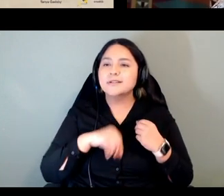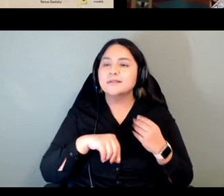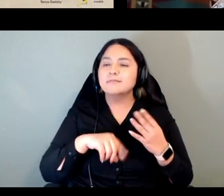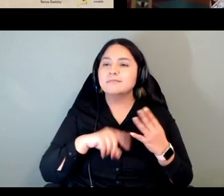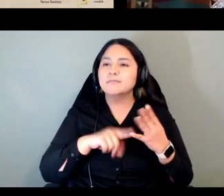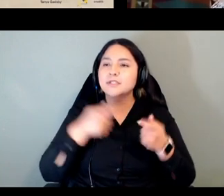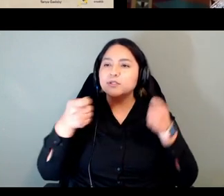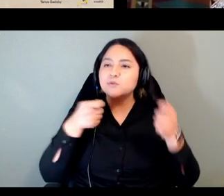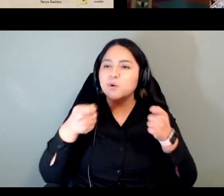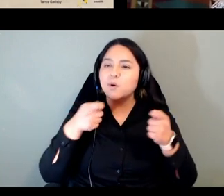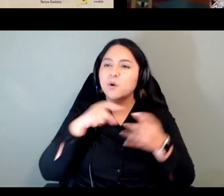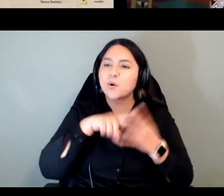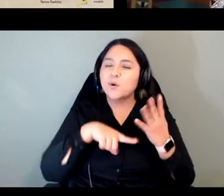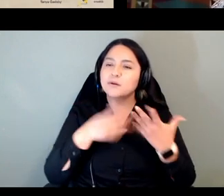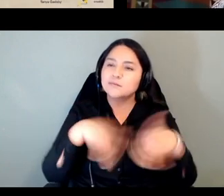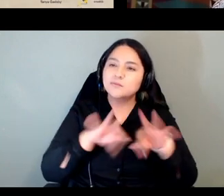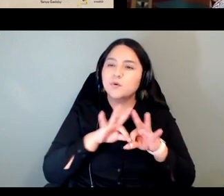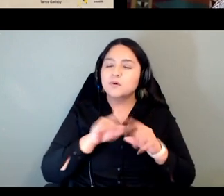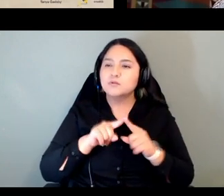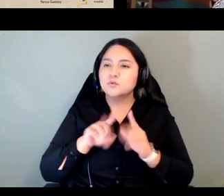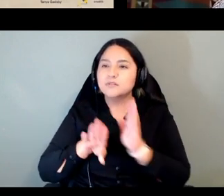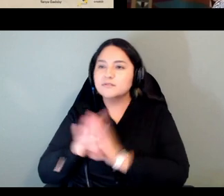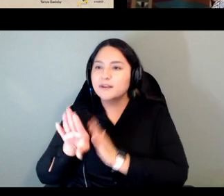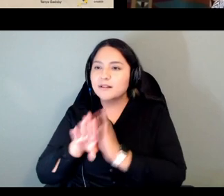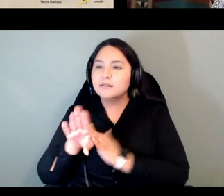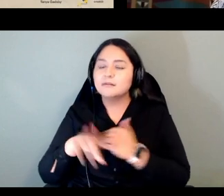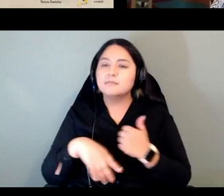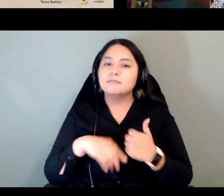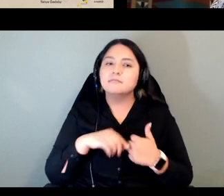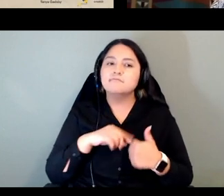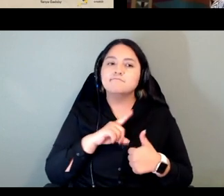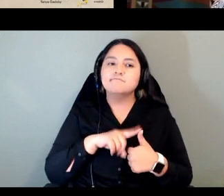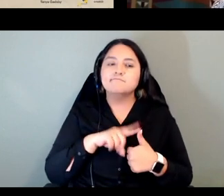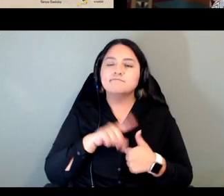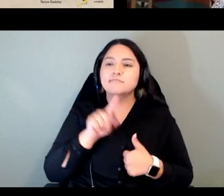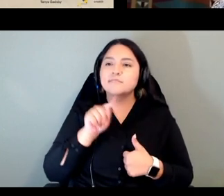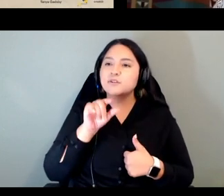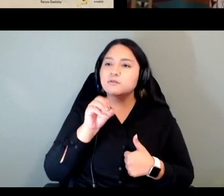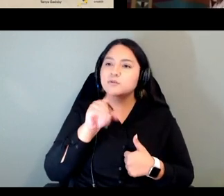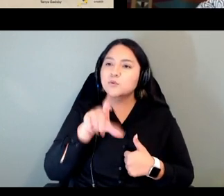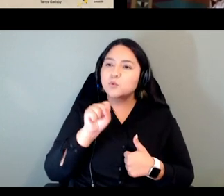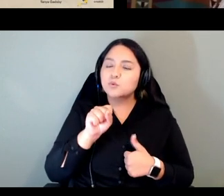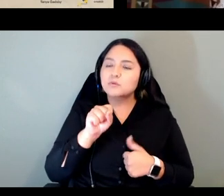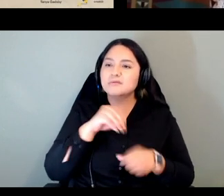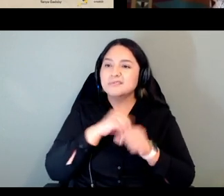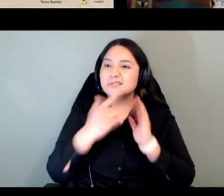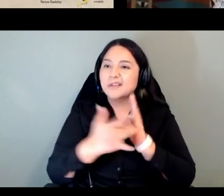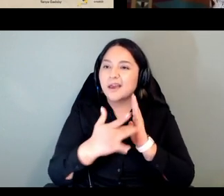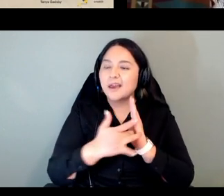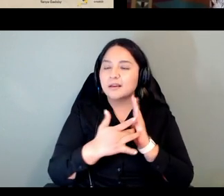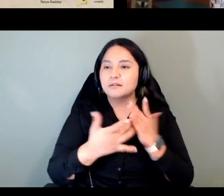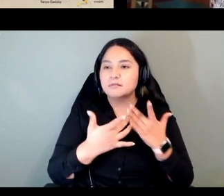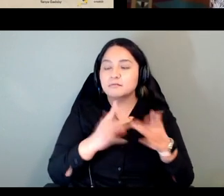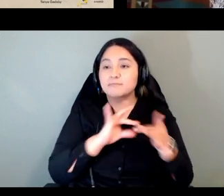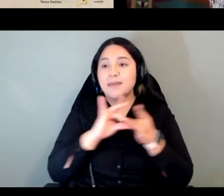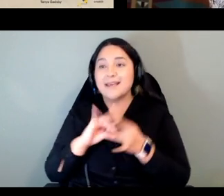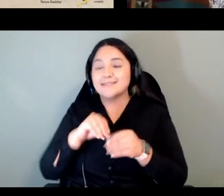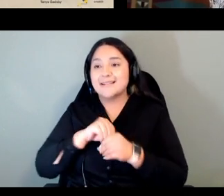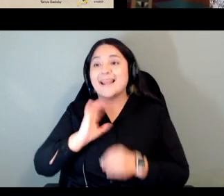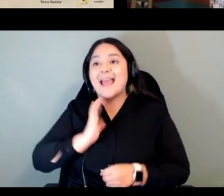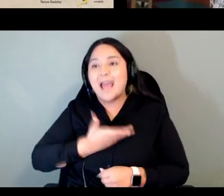what's developed and tools and tech based in our ways of knowing um not relying on the